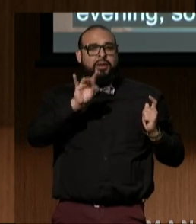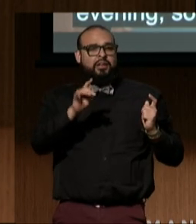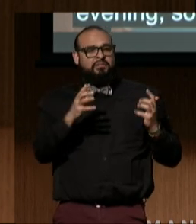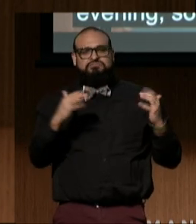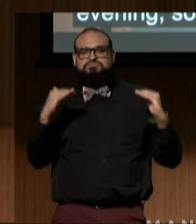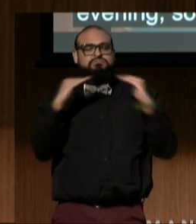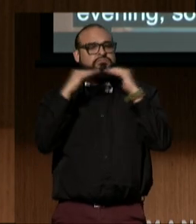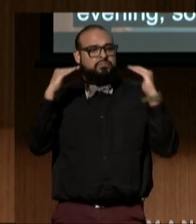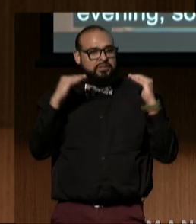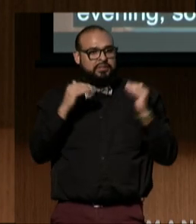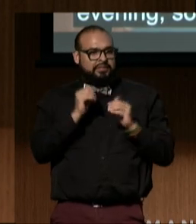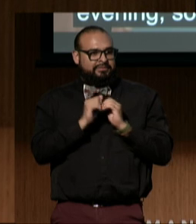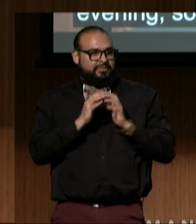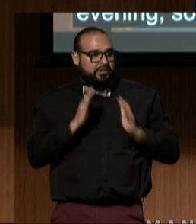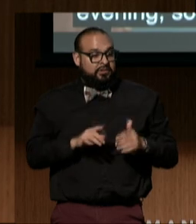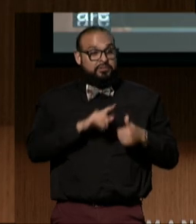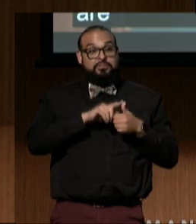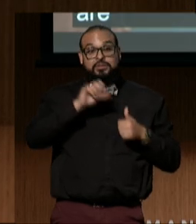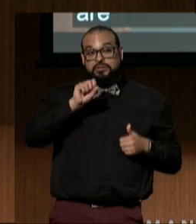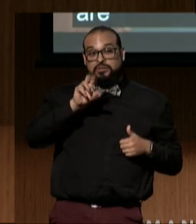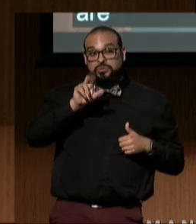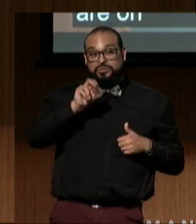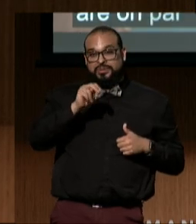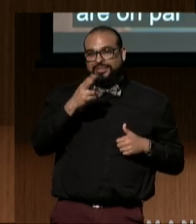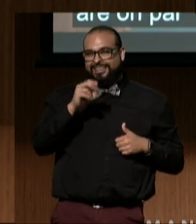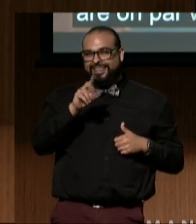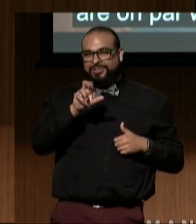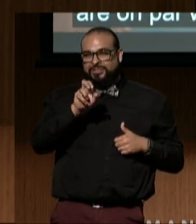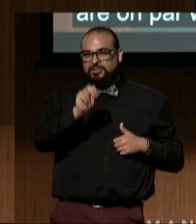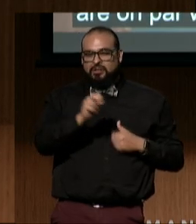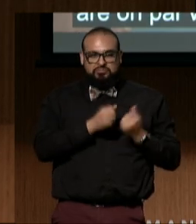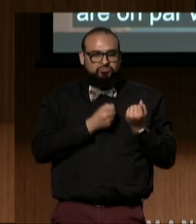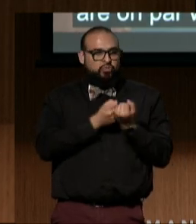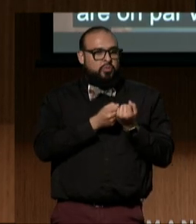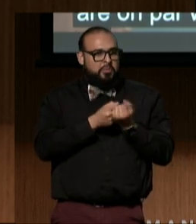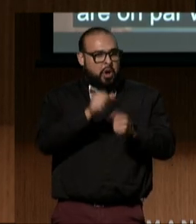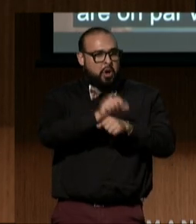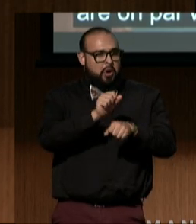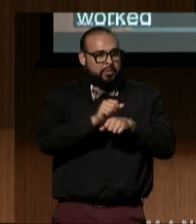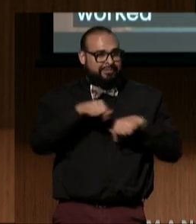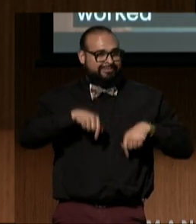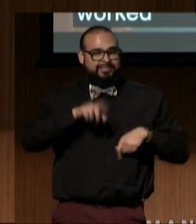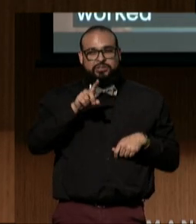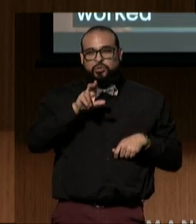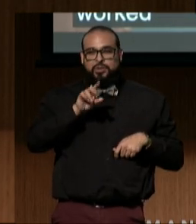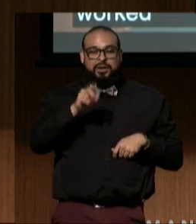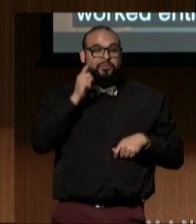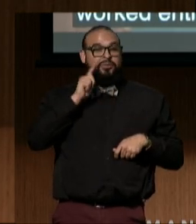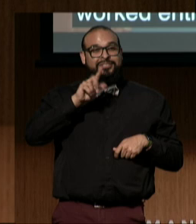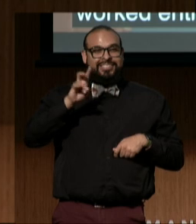Susan Henderson worked tirelessly on DREDF's behalf for 27 years until she insisted